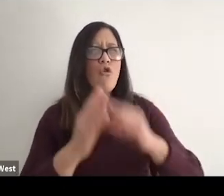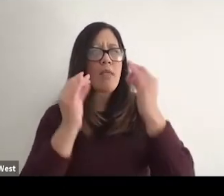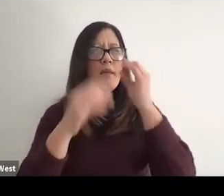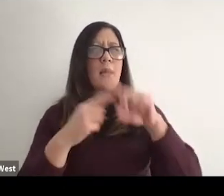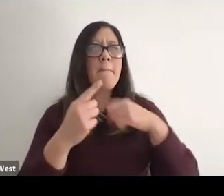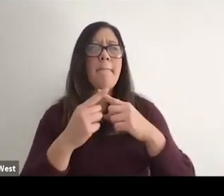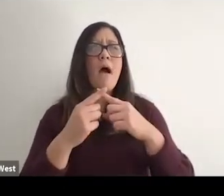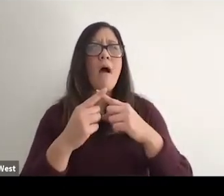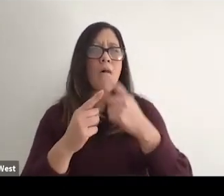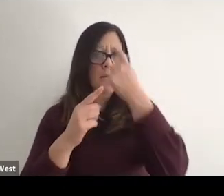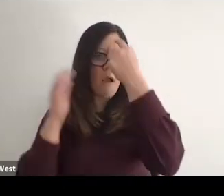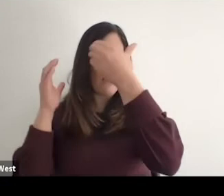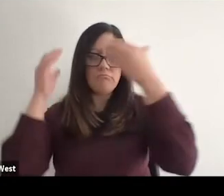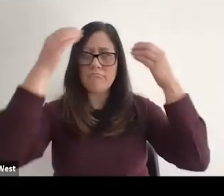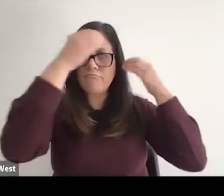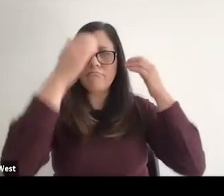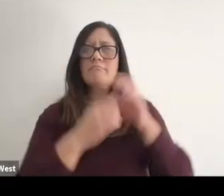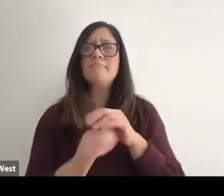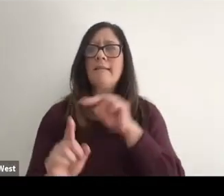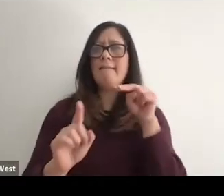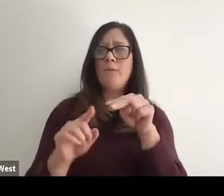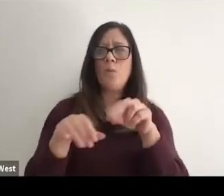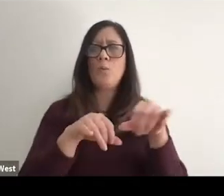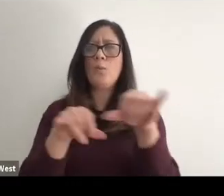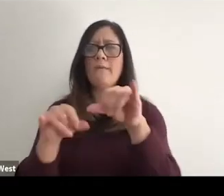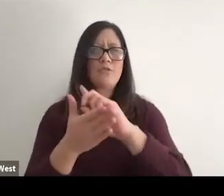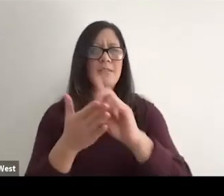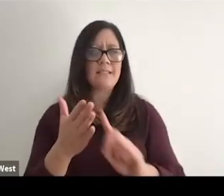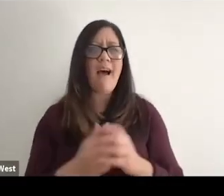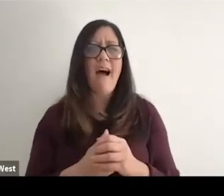our mindset and thinking about it, more so from the lens of universal design,